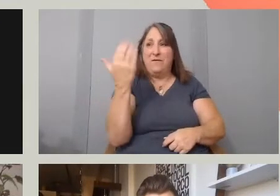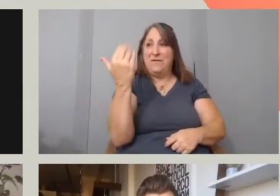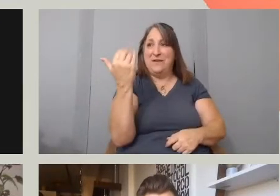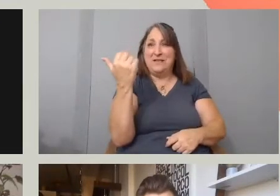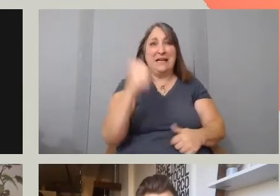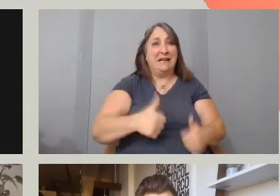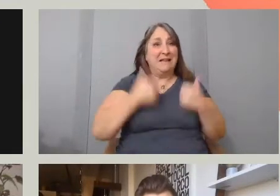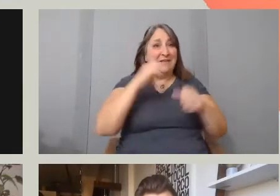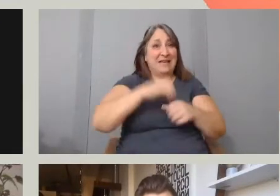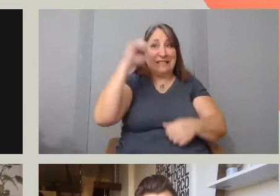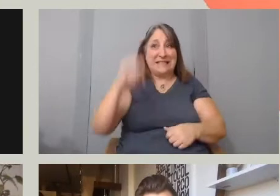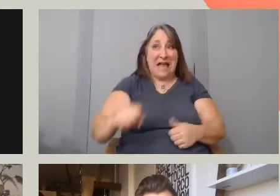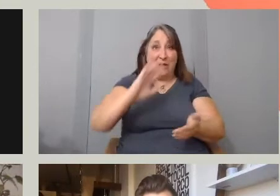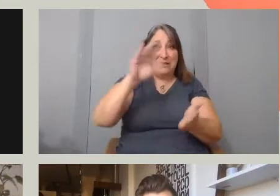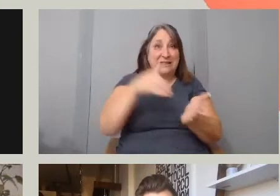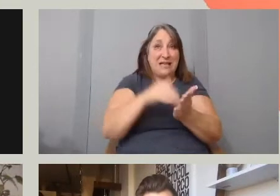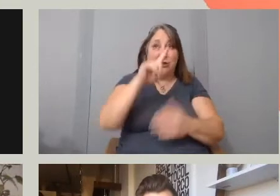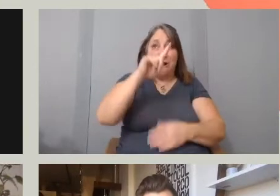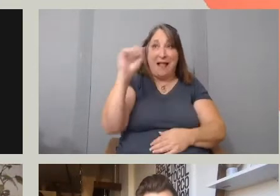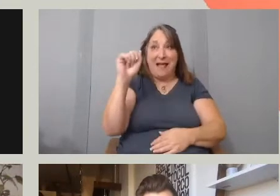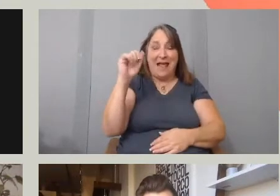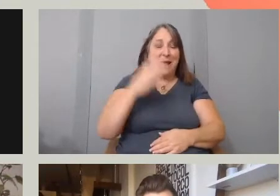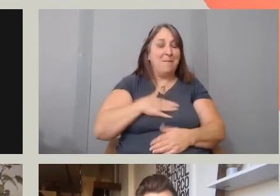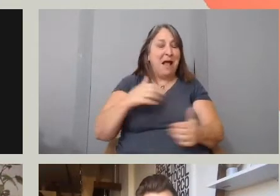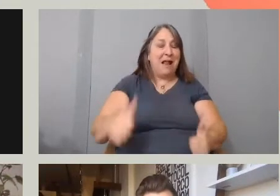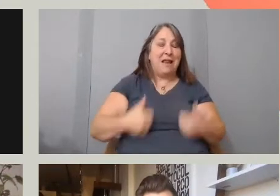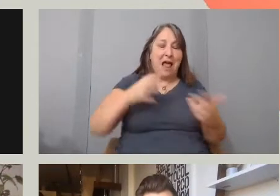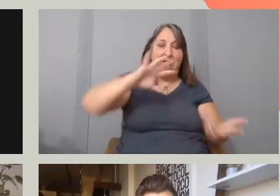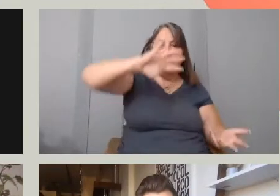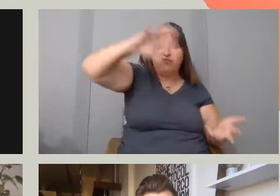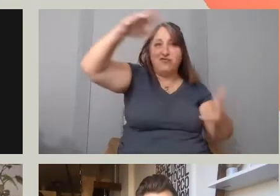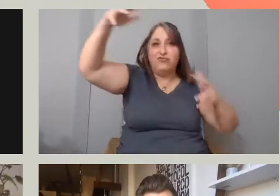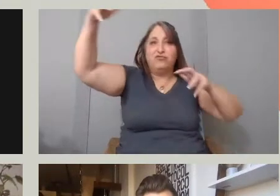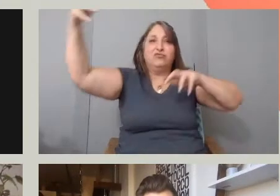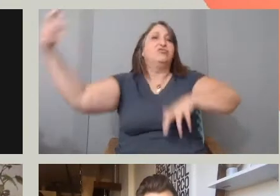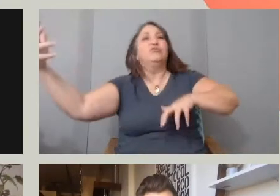and have your life completely flipped upside down and abruptly disrupted.